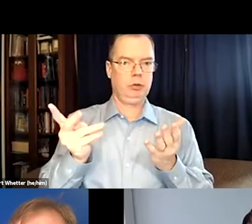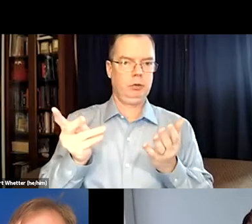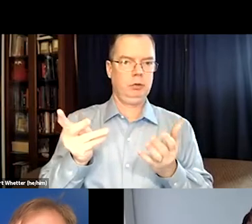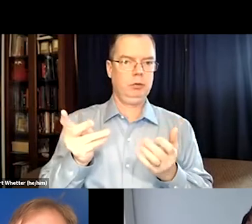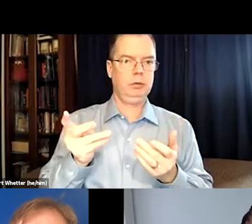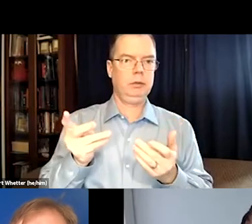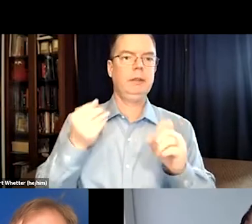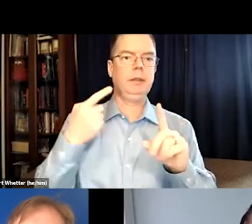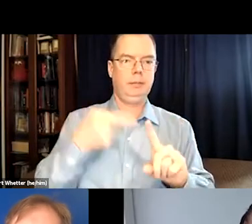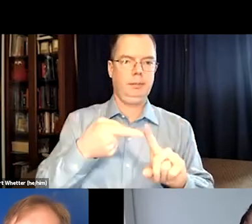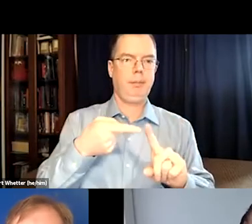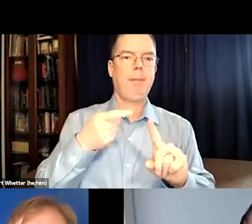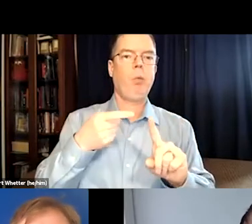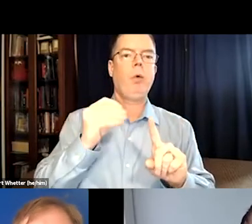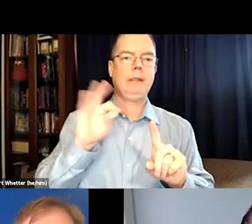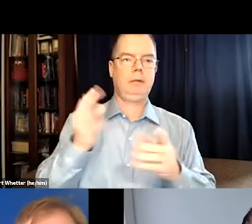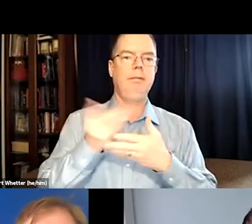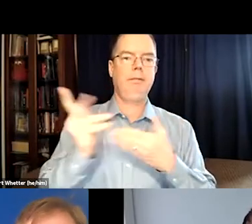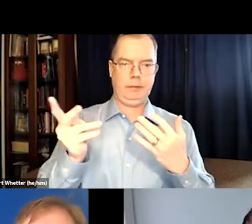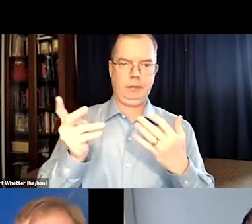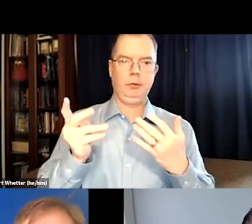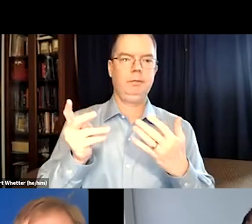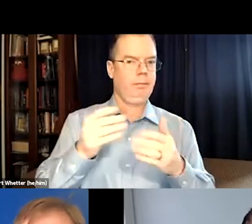There's many, many points of failure